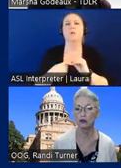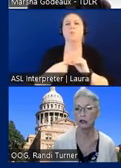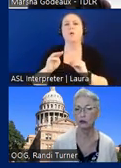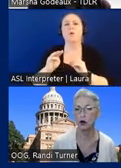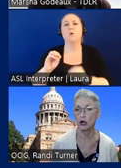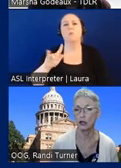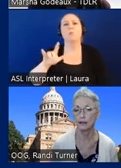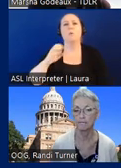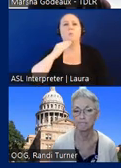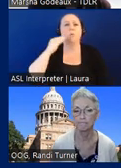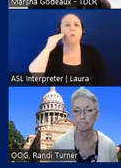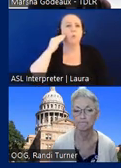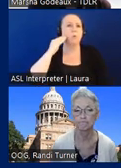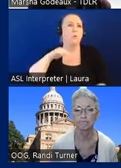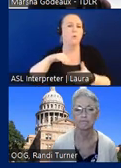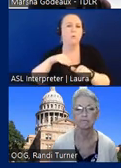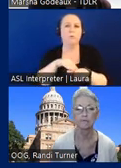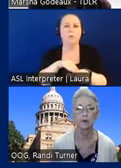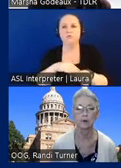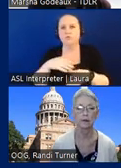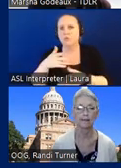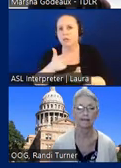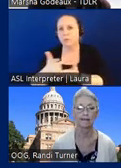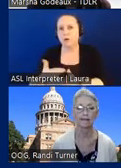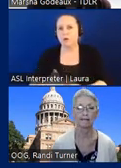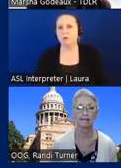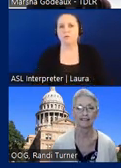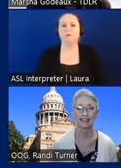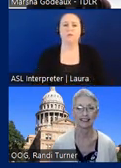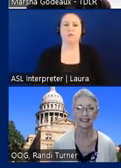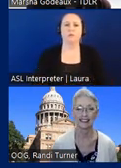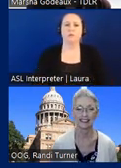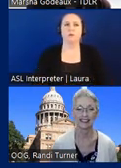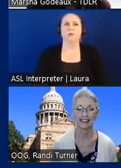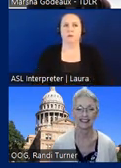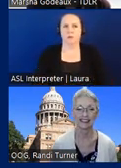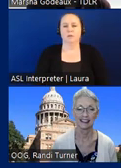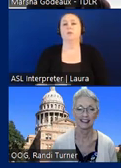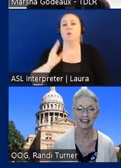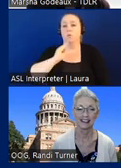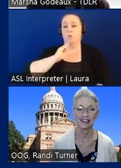trailer park, mobile home community trailer park, so that the homes themselves would be exempted